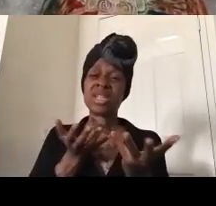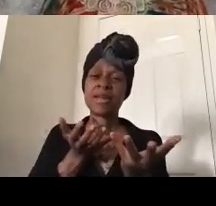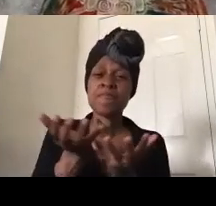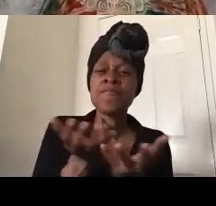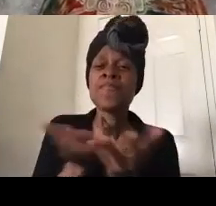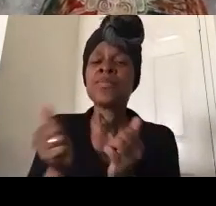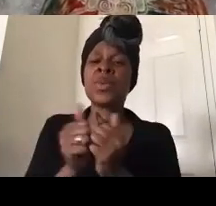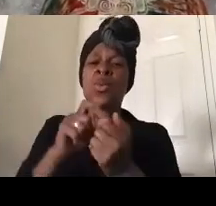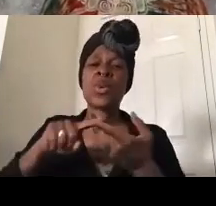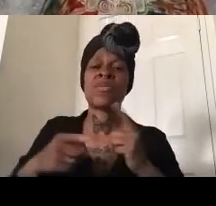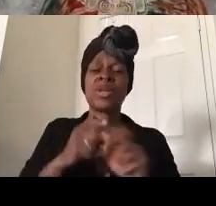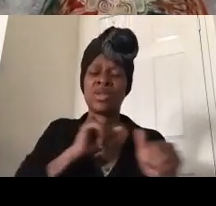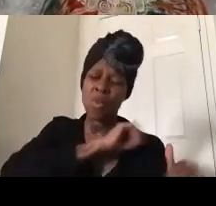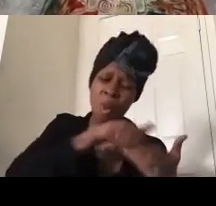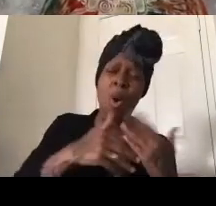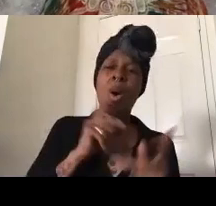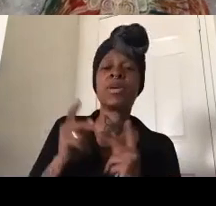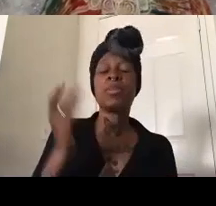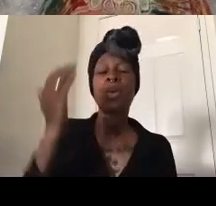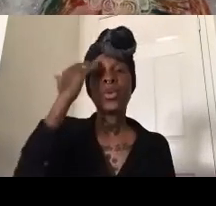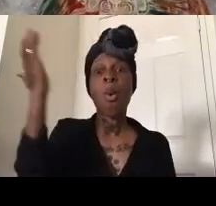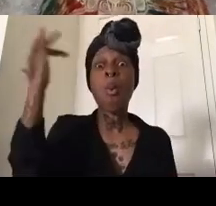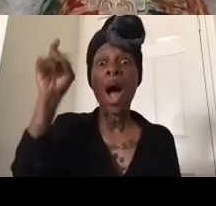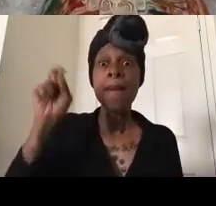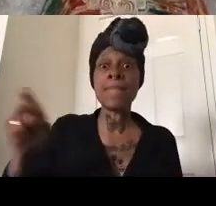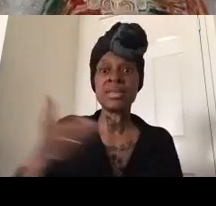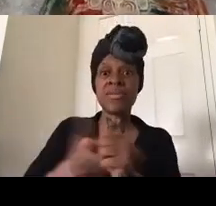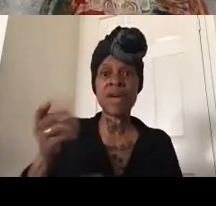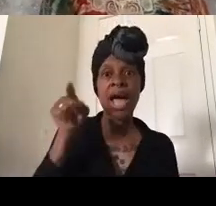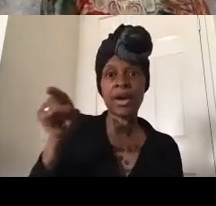everybody knows why she has to go if someone wants to ask me about